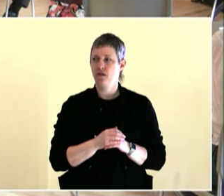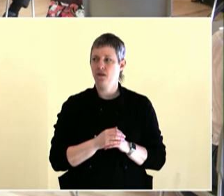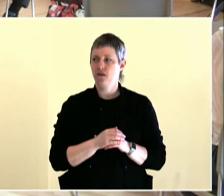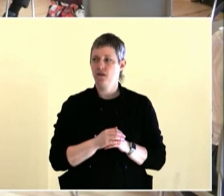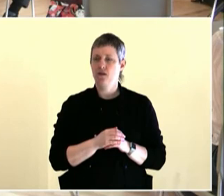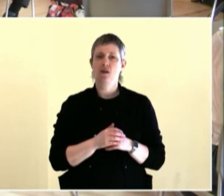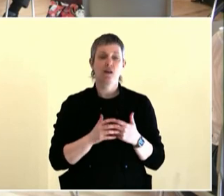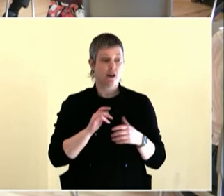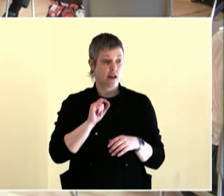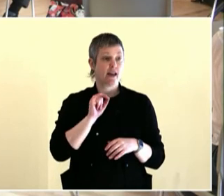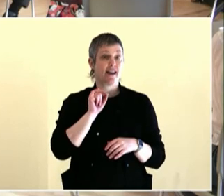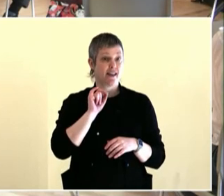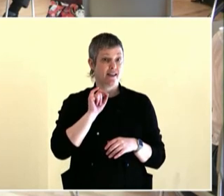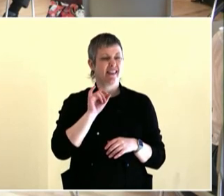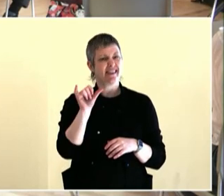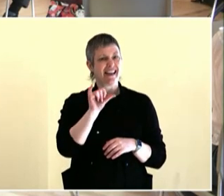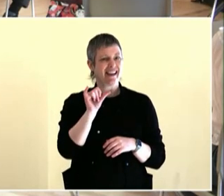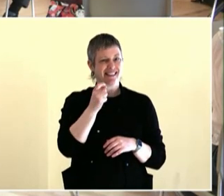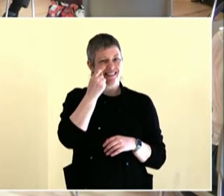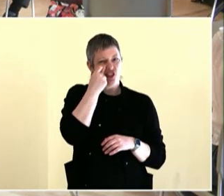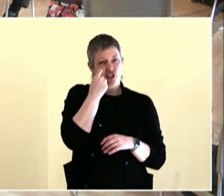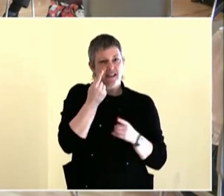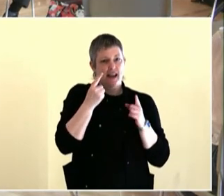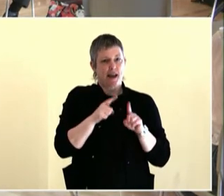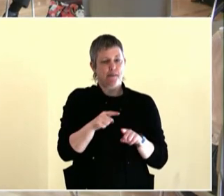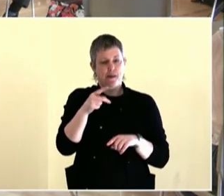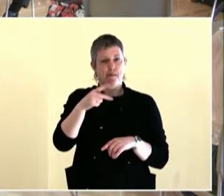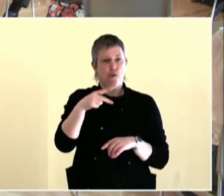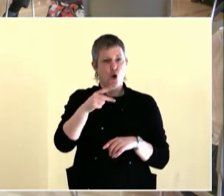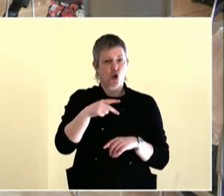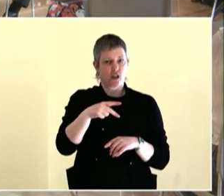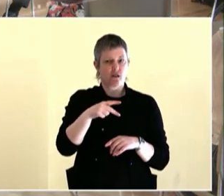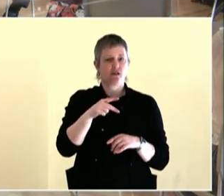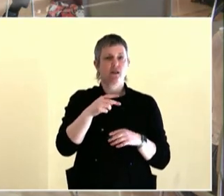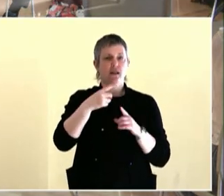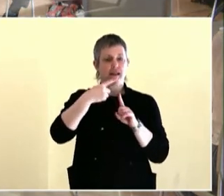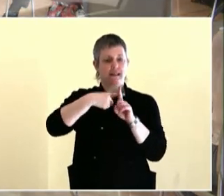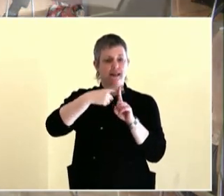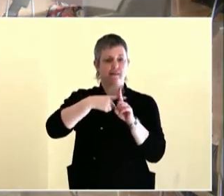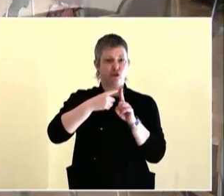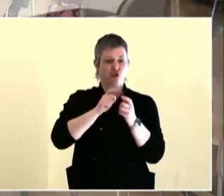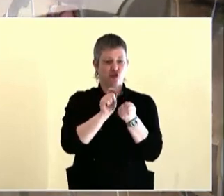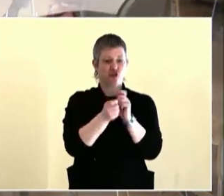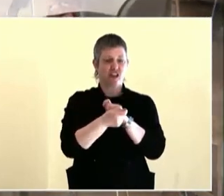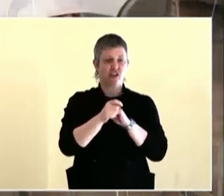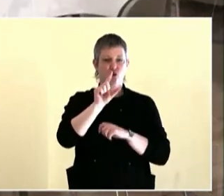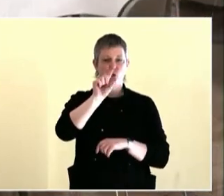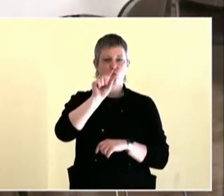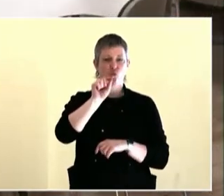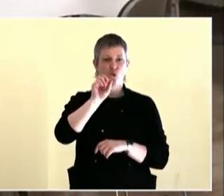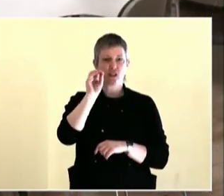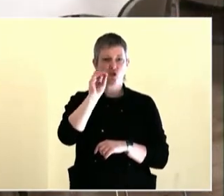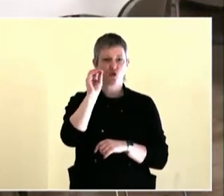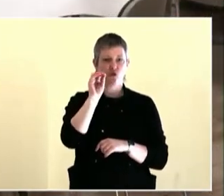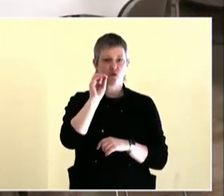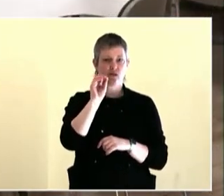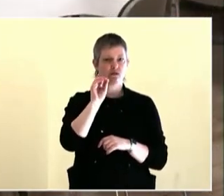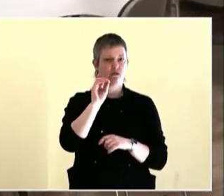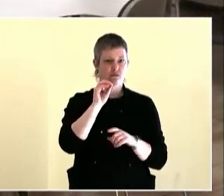They have a free Coursera course